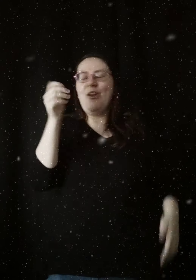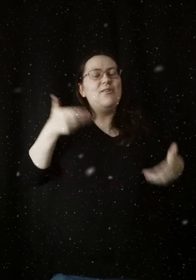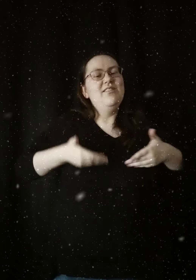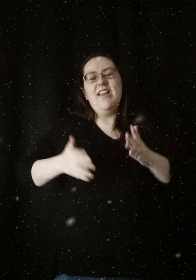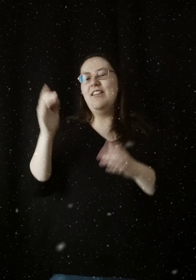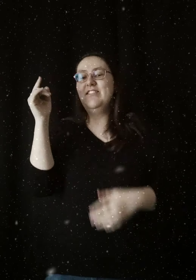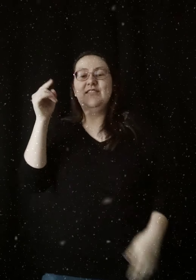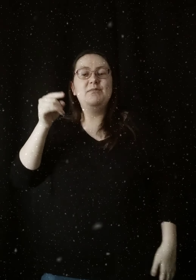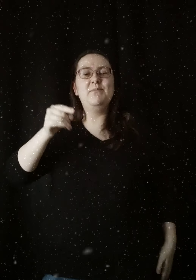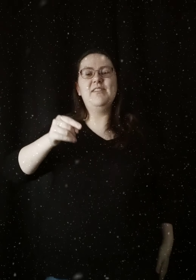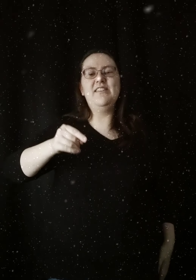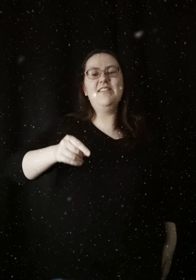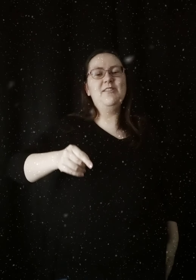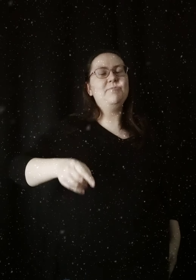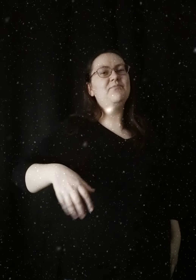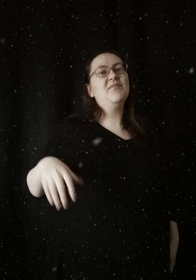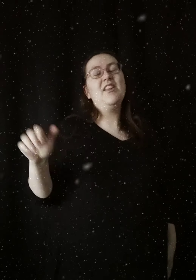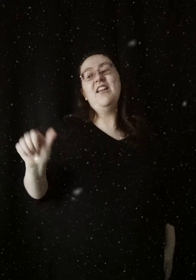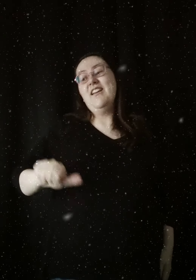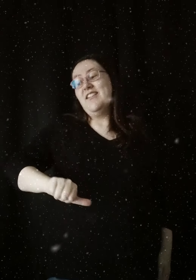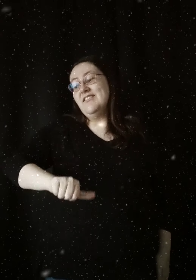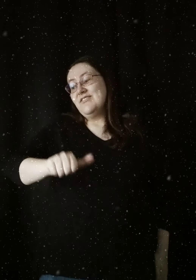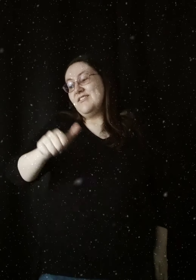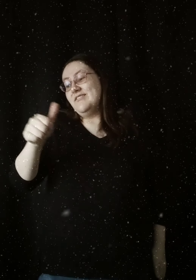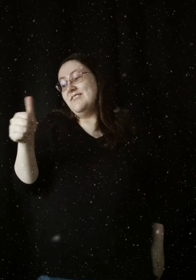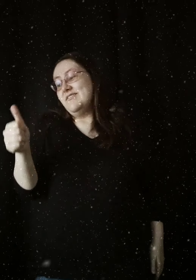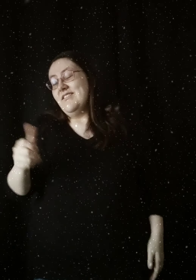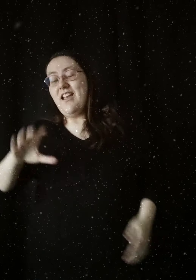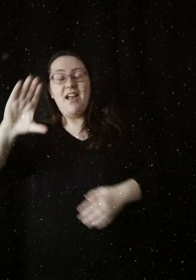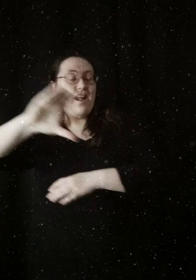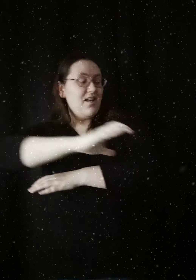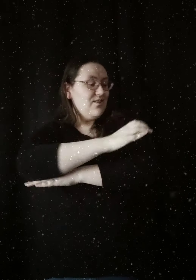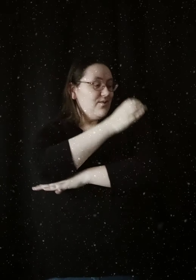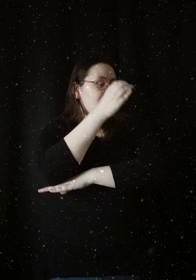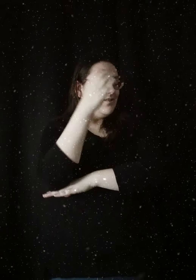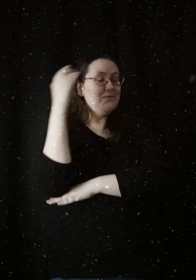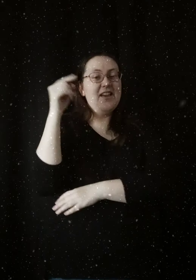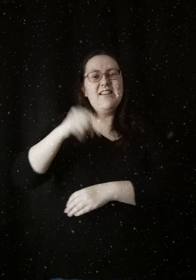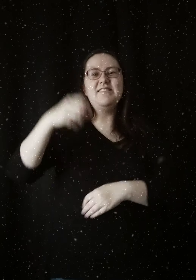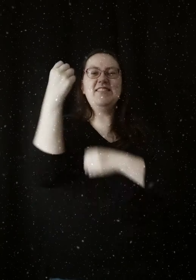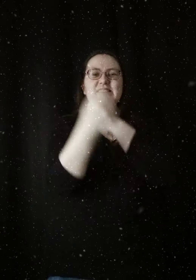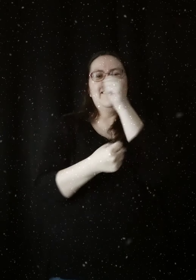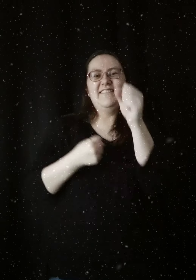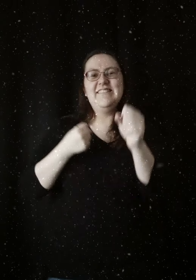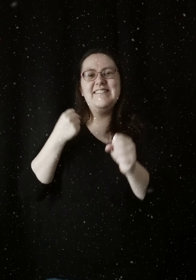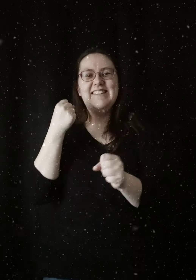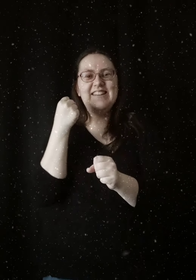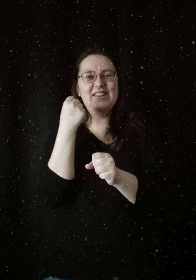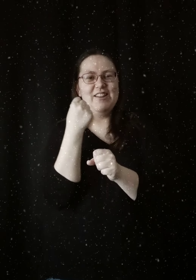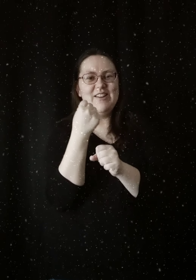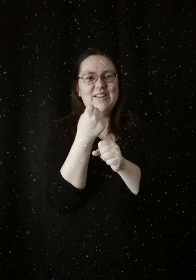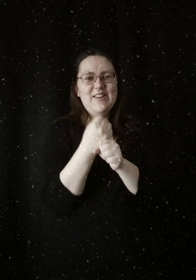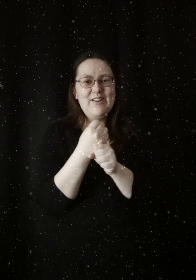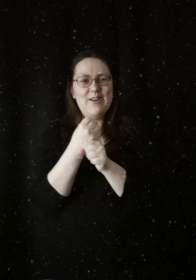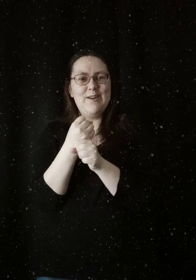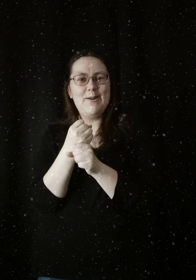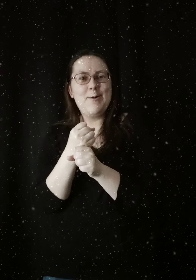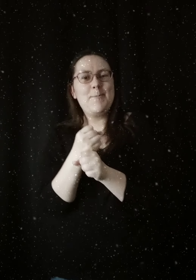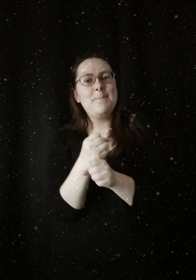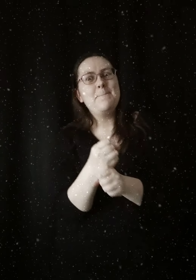Don't let this be Just another Christmas this year